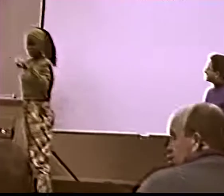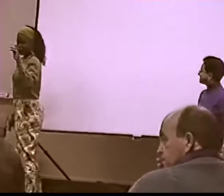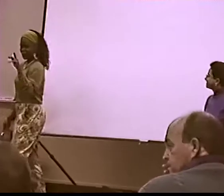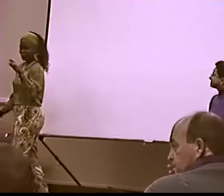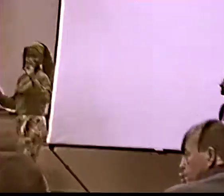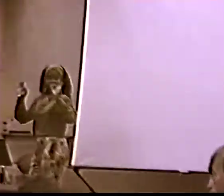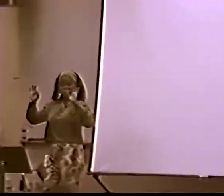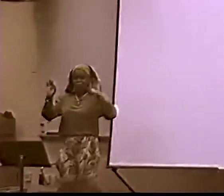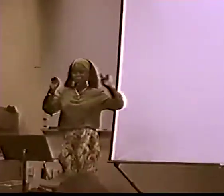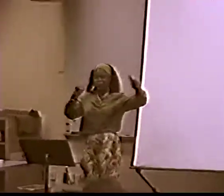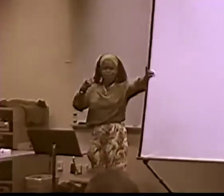AFTER ALL THE WORKSHOPS ARE OVER.